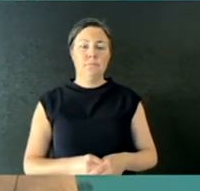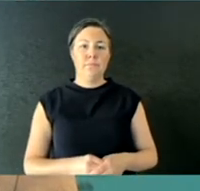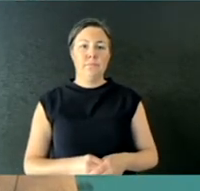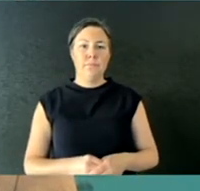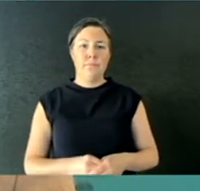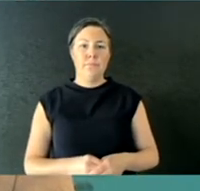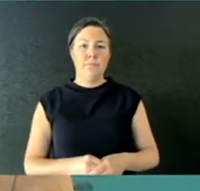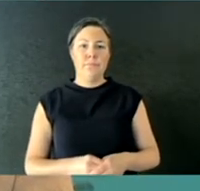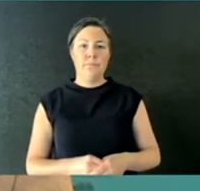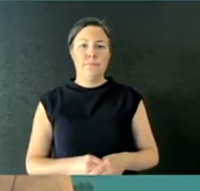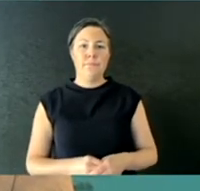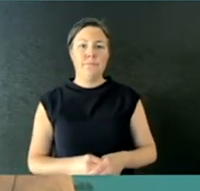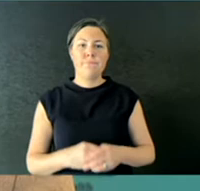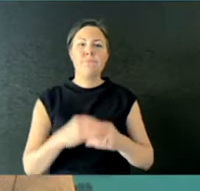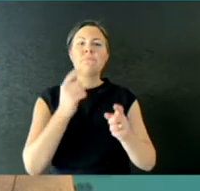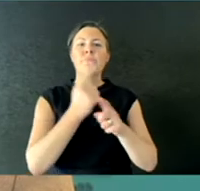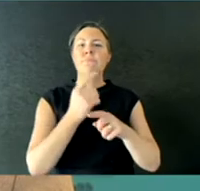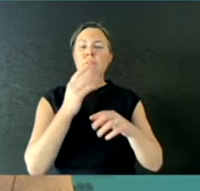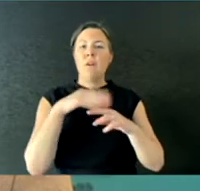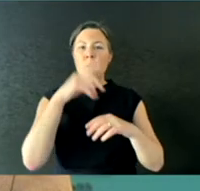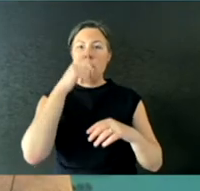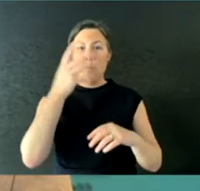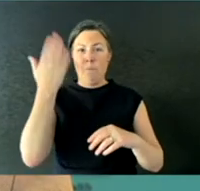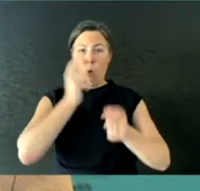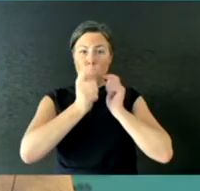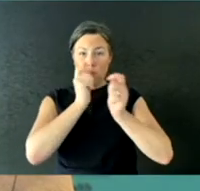By my calculations they're down about 30 per cent over the last three weeks.